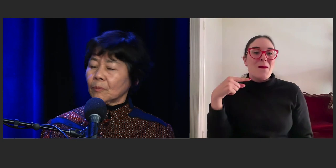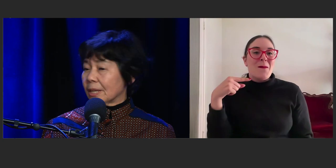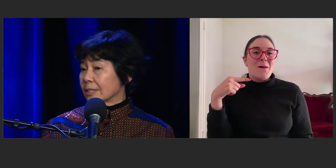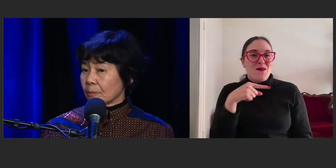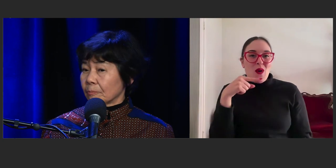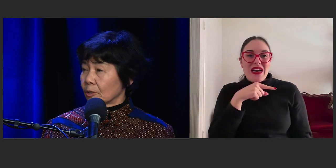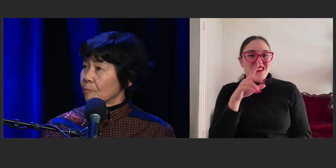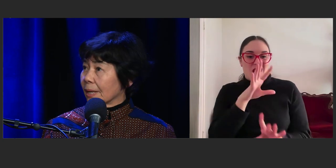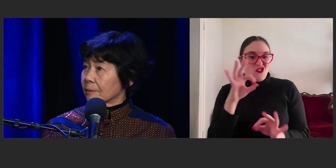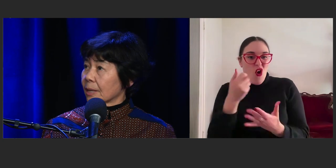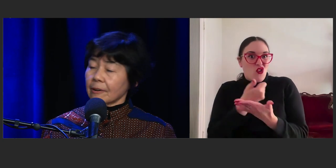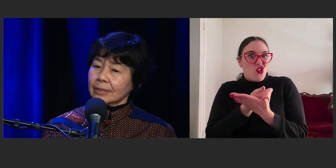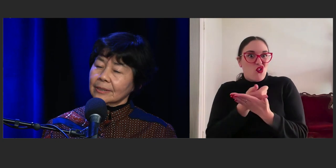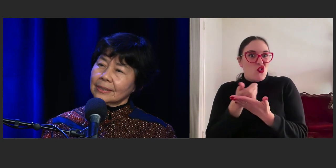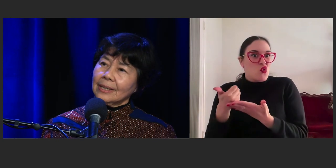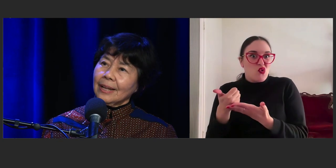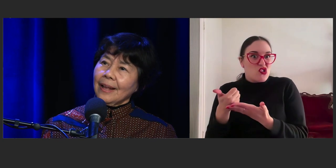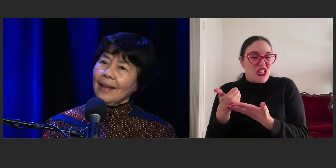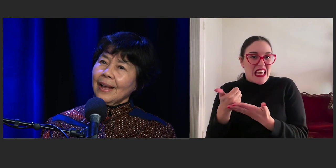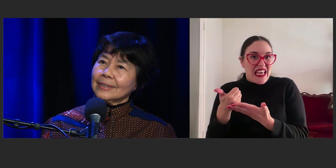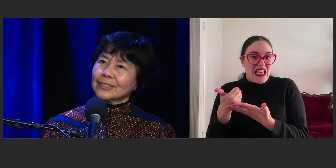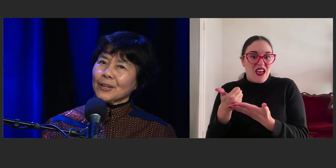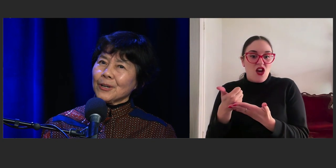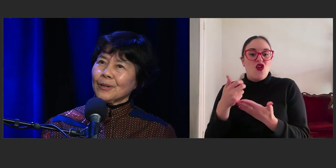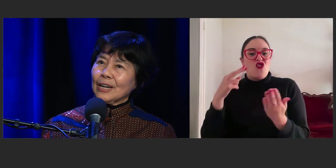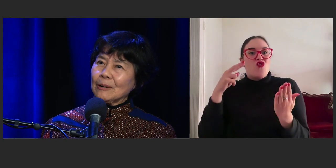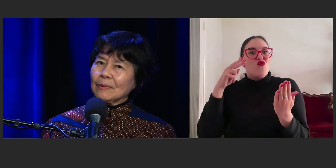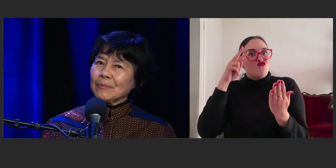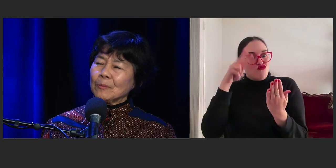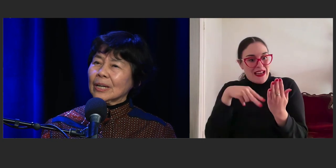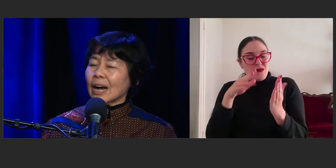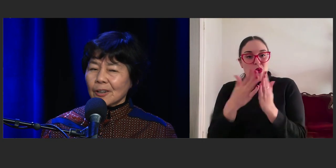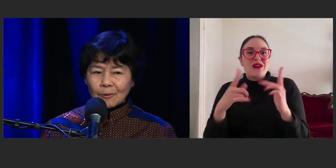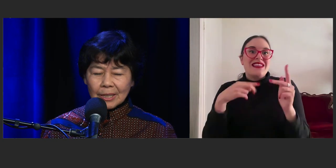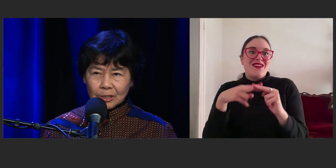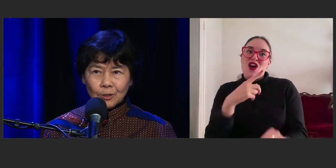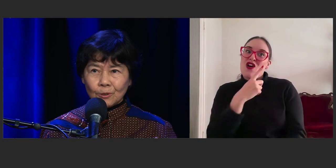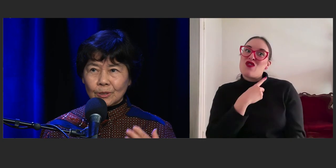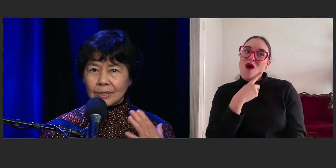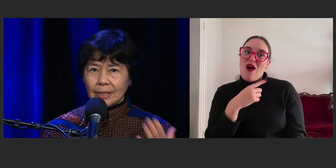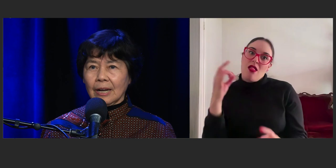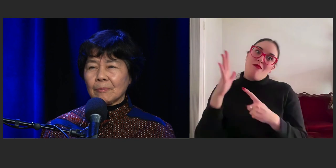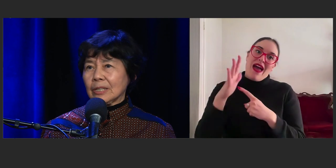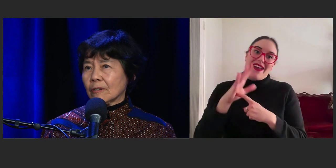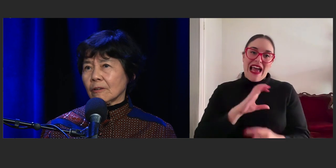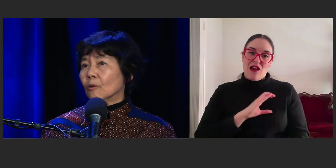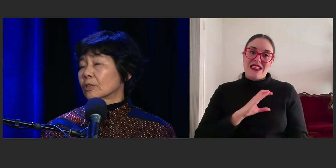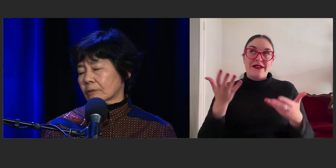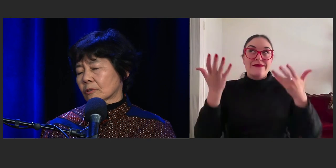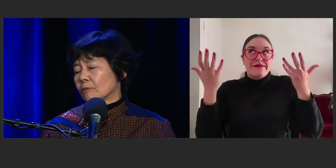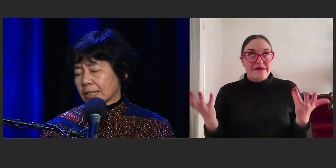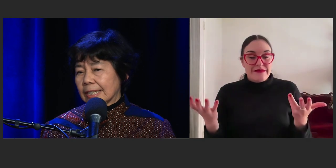where there's a girl main character. And so when I go around to schools or talk to teachers,